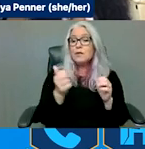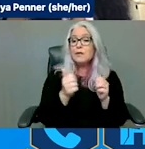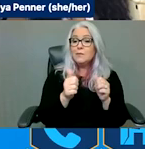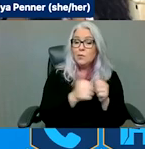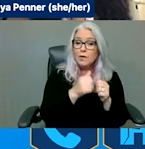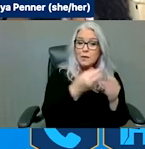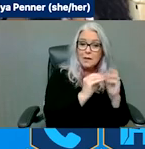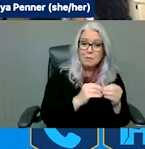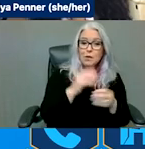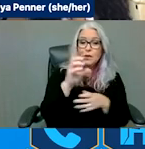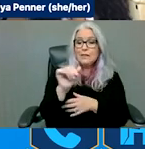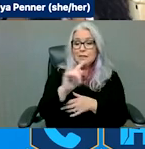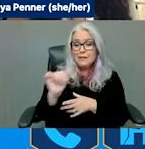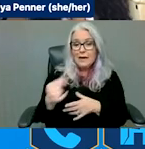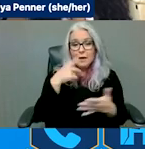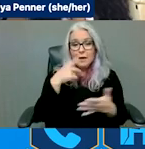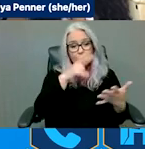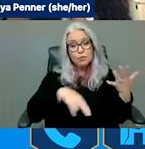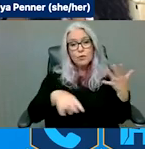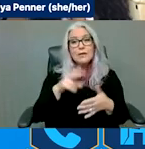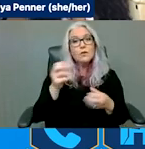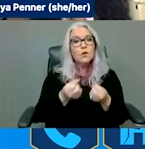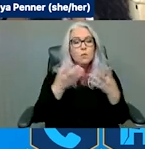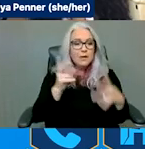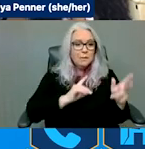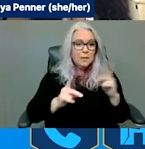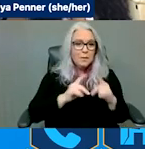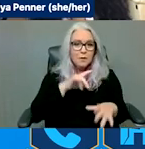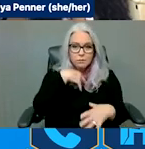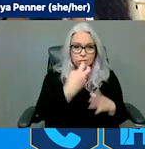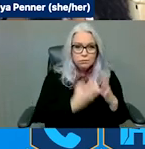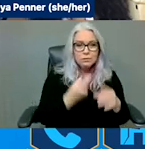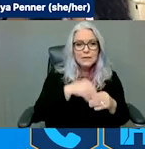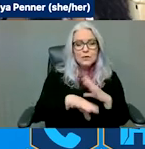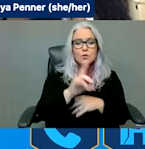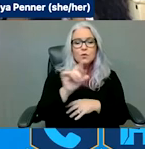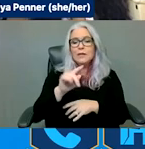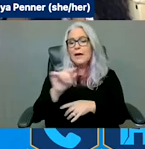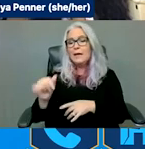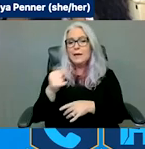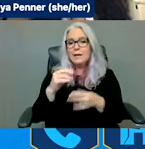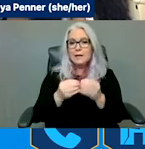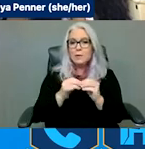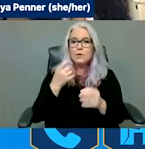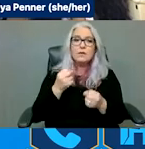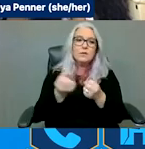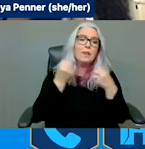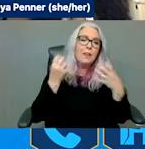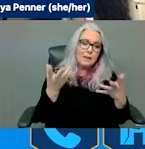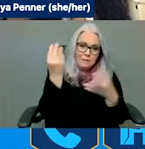love to dig into data, there's lots out there we could extrapolate from and certainly continue to highlight the